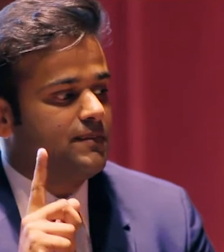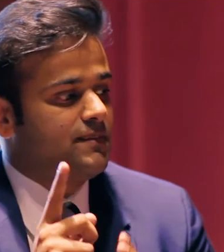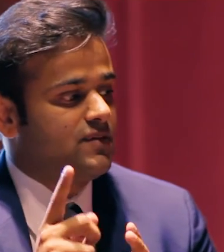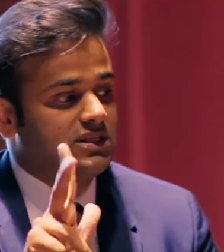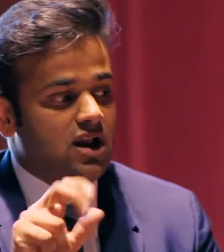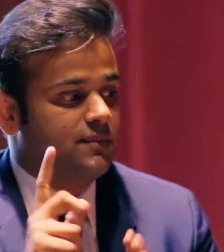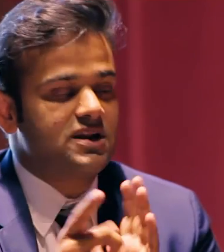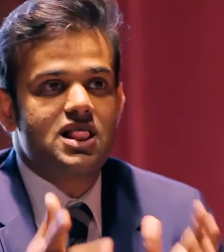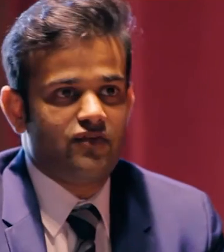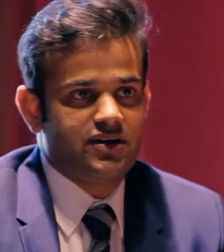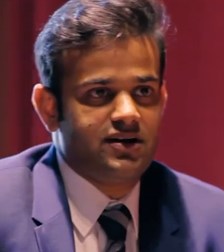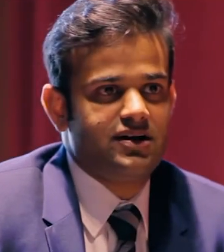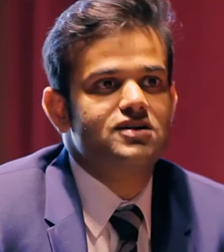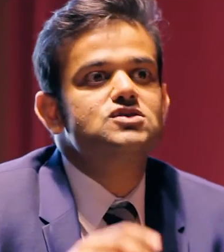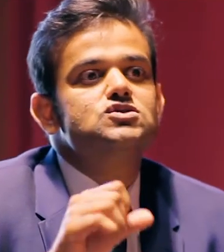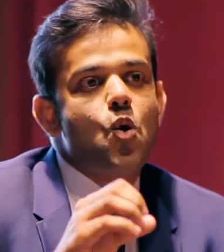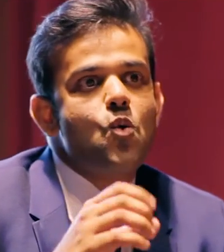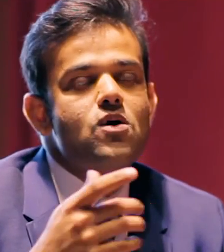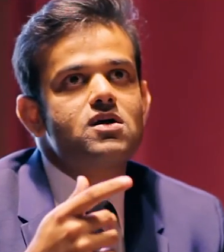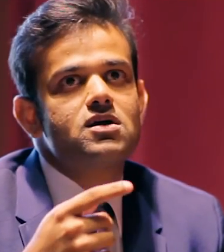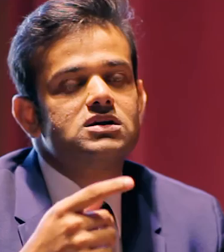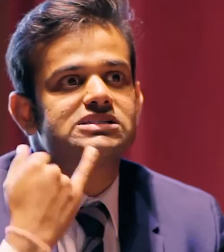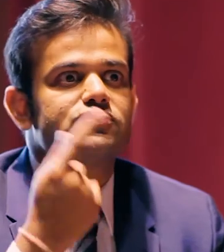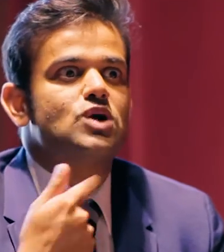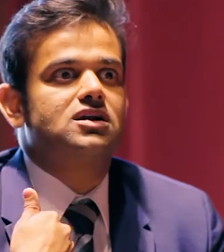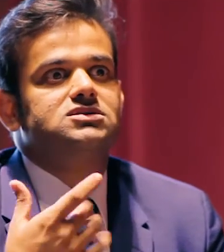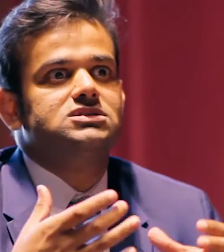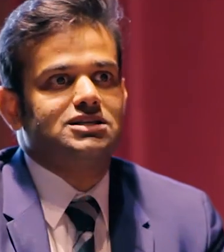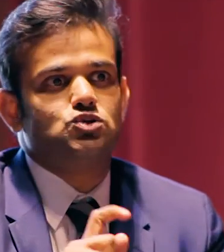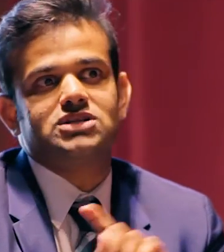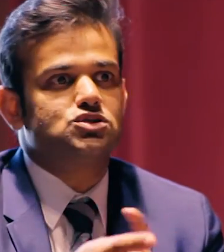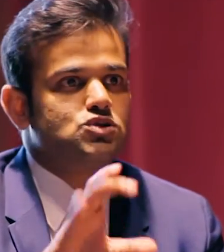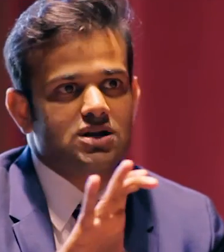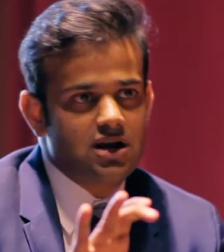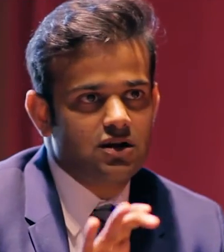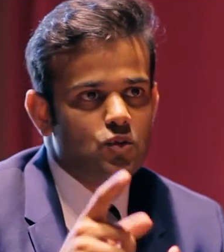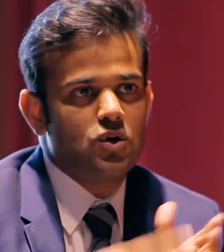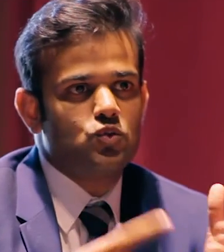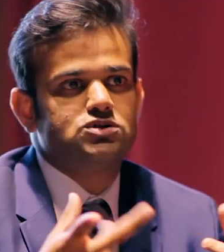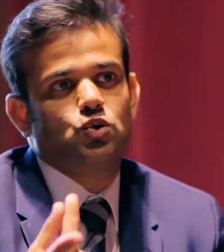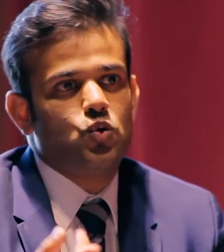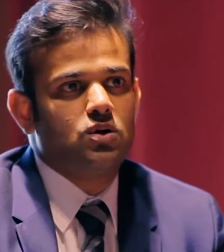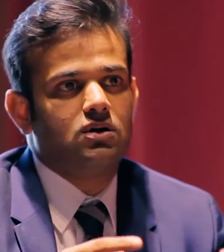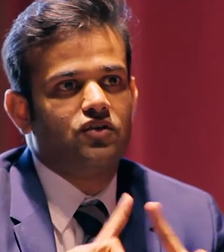[Vai] That's true, okay. We have 30 seconds left. Let me see, if you could change your career,